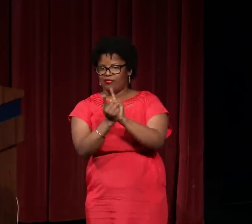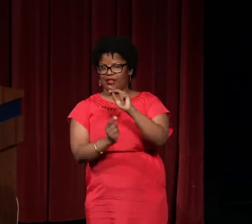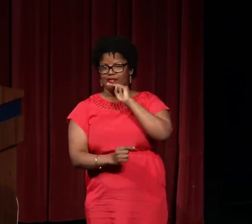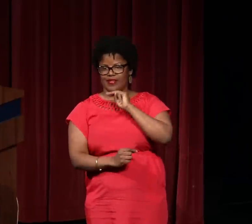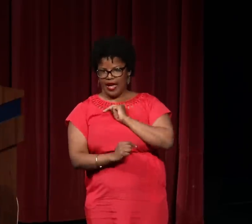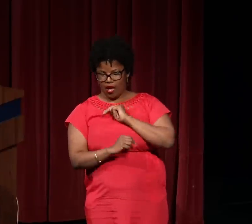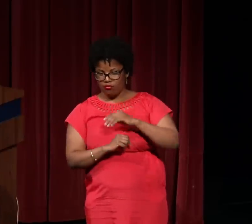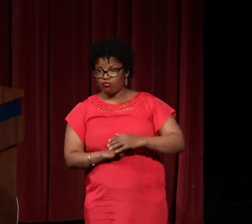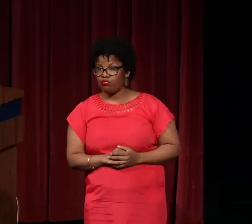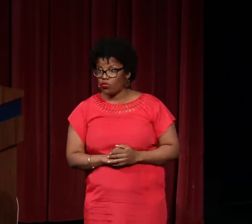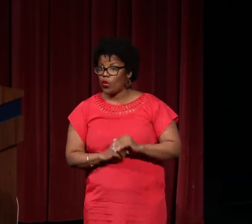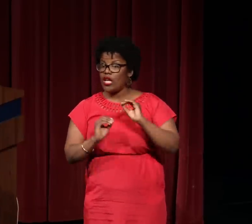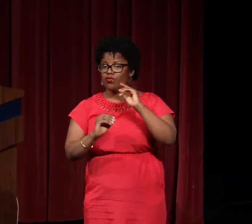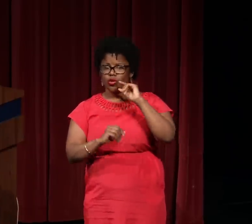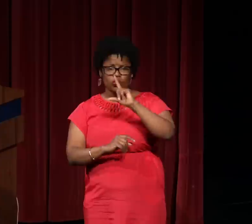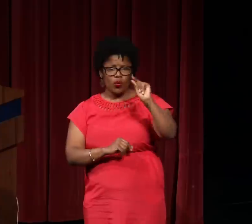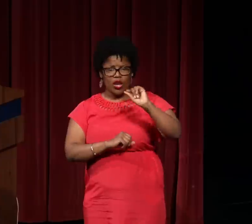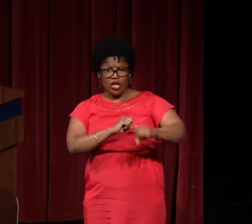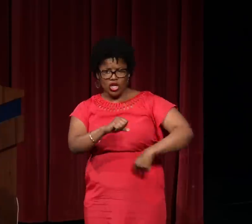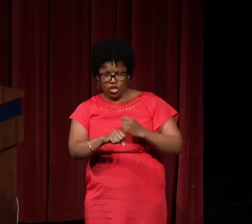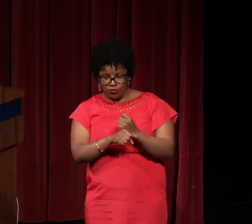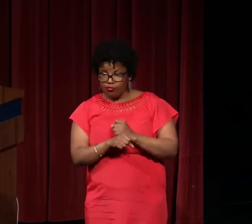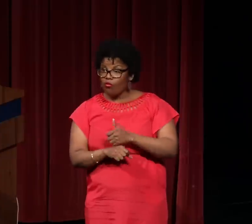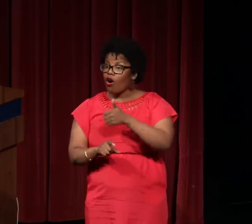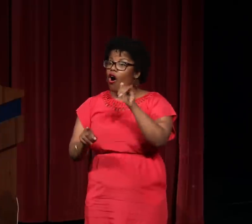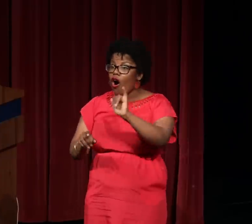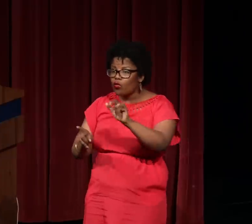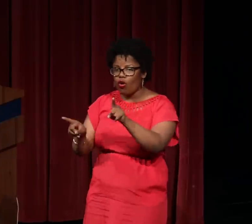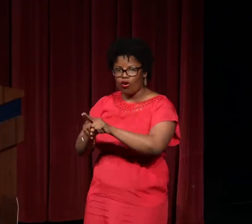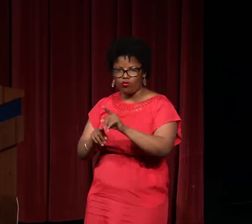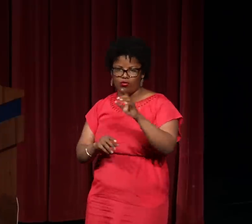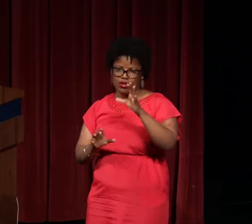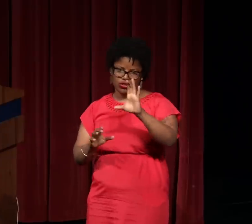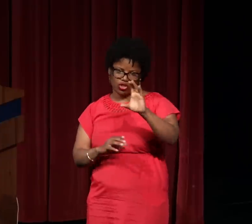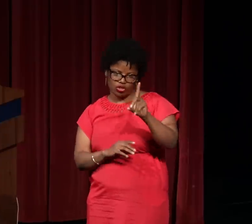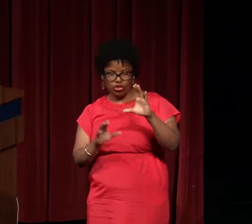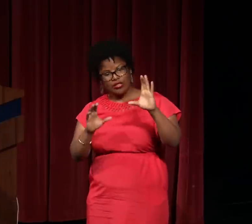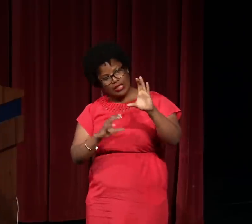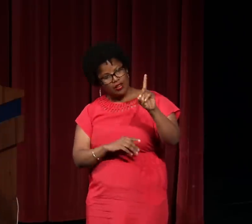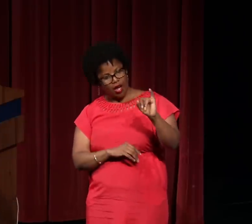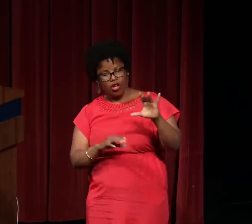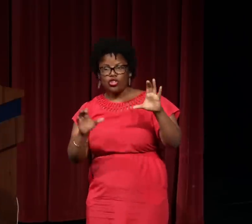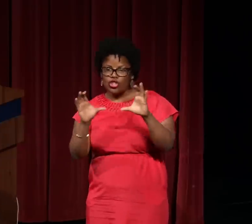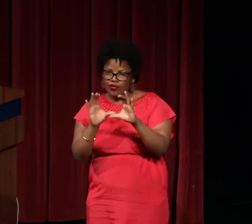He then settled in Austin Community College, where he met Nathie. He taught for 20 years,